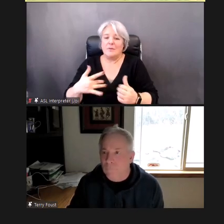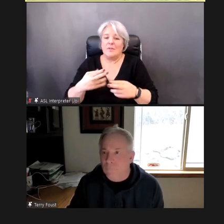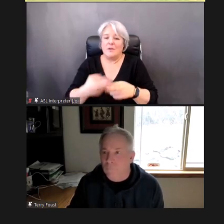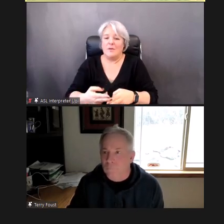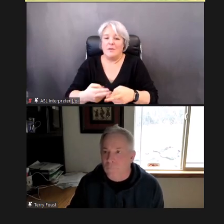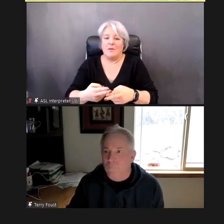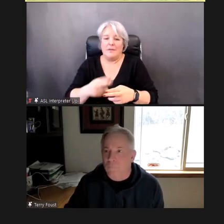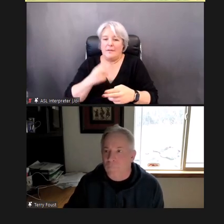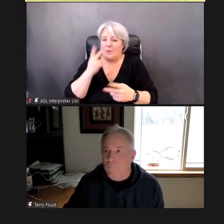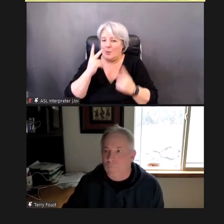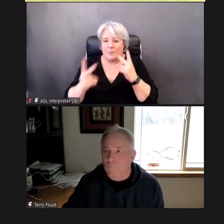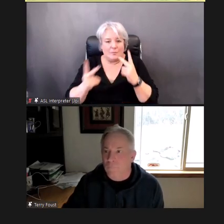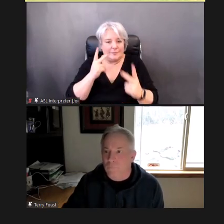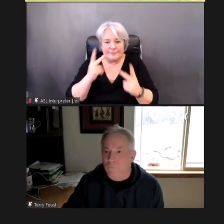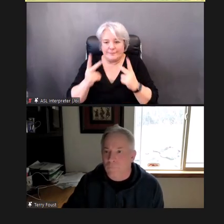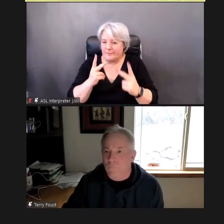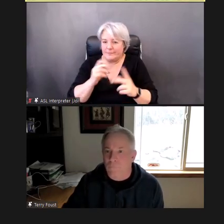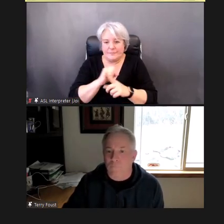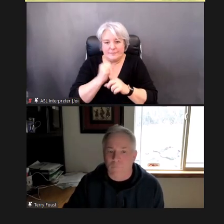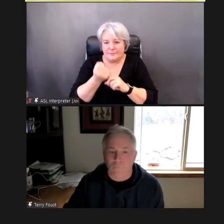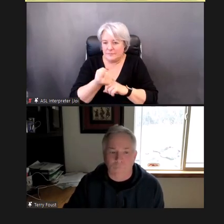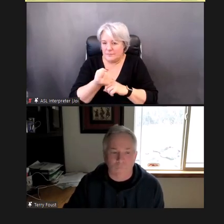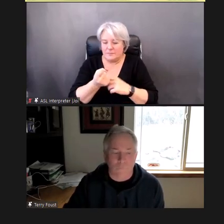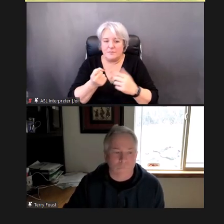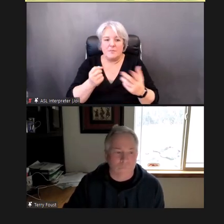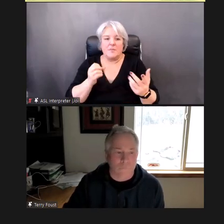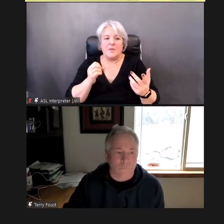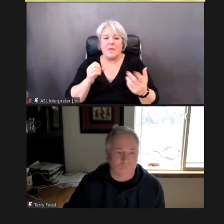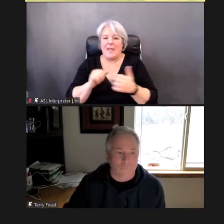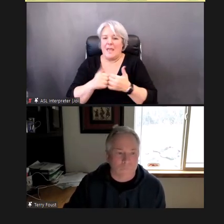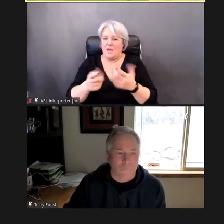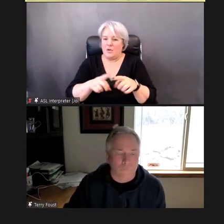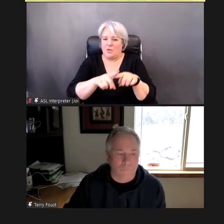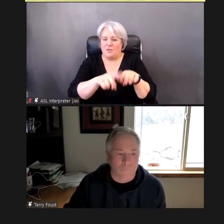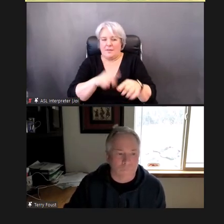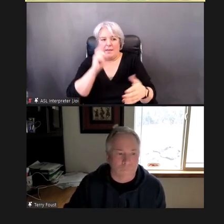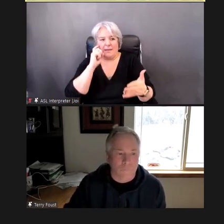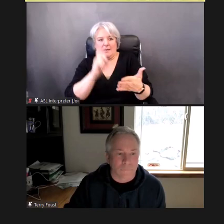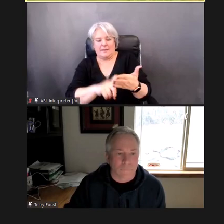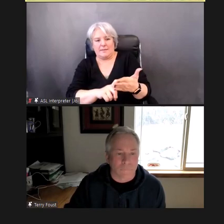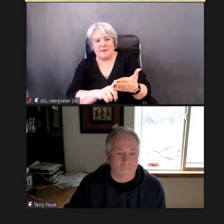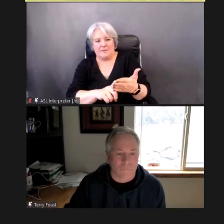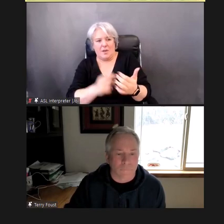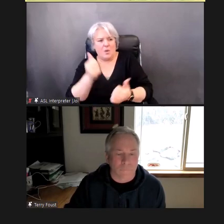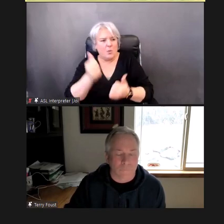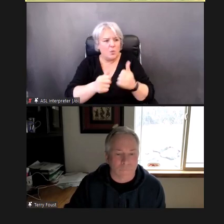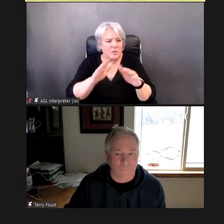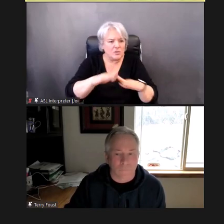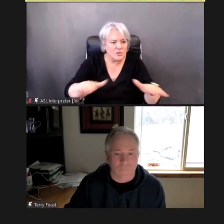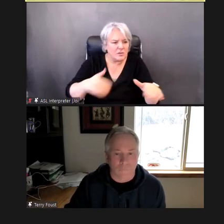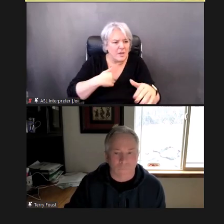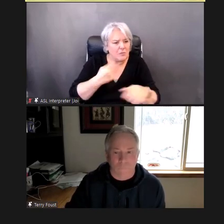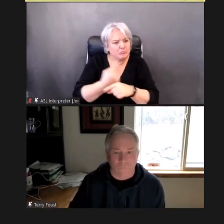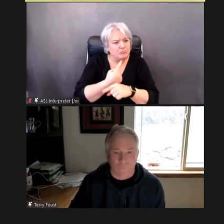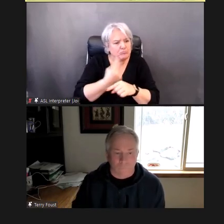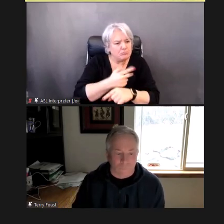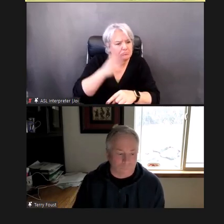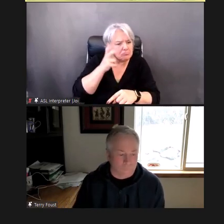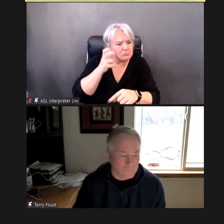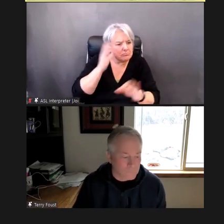So, how can we reliably identify which children have normal hearing? And which may not? (Slide advances).